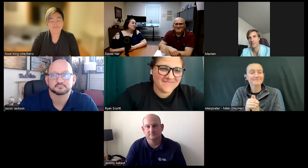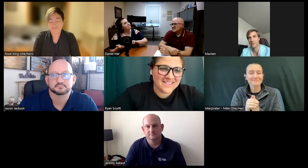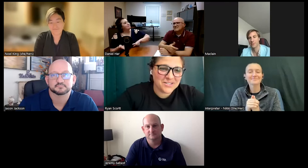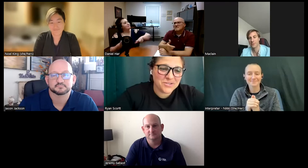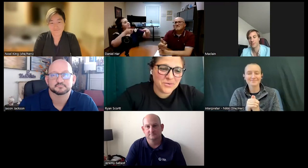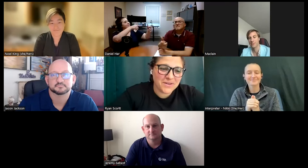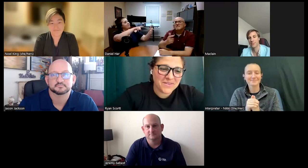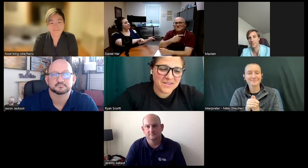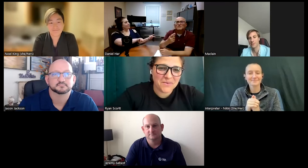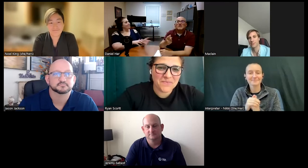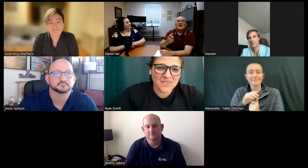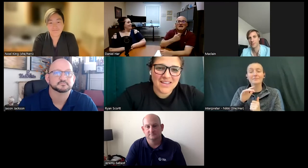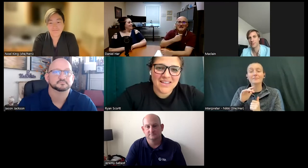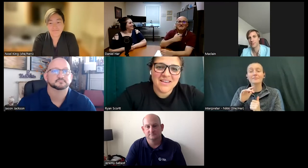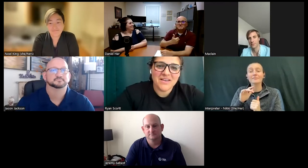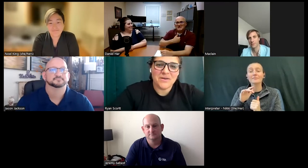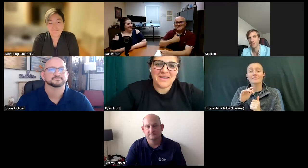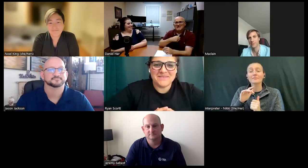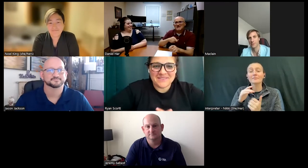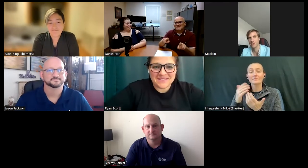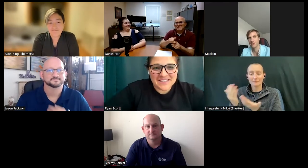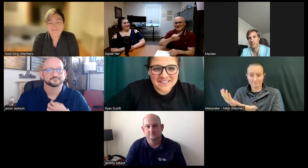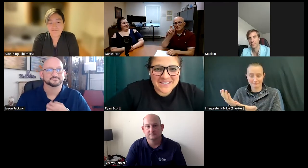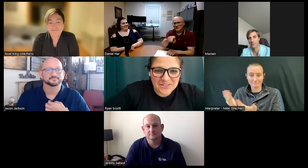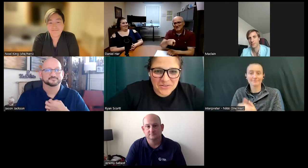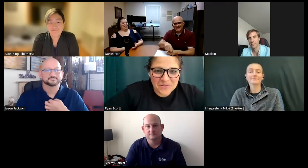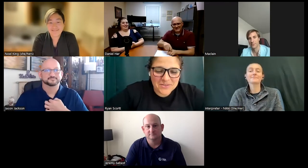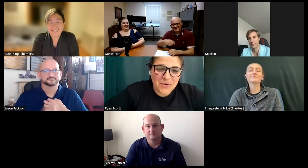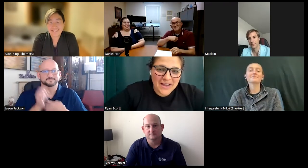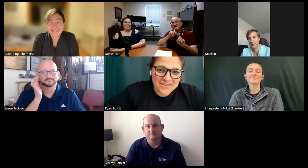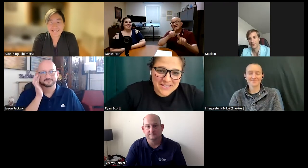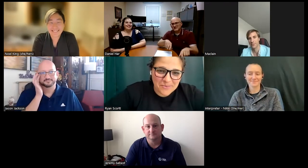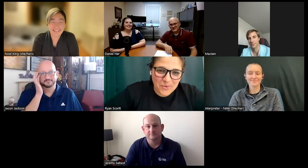this is Noel thank you okay this is Daniel so I have the same